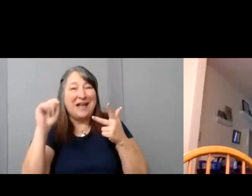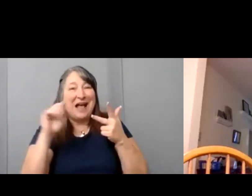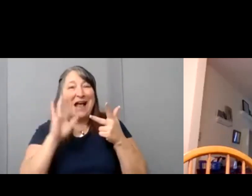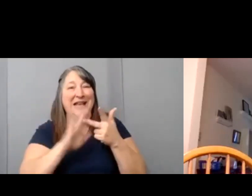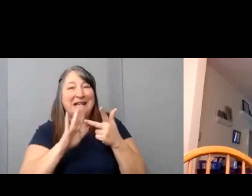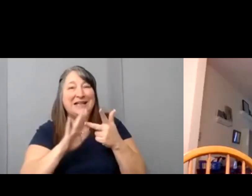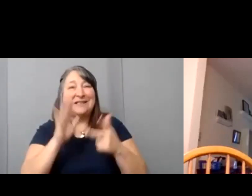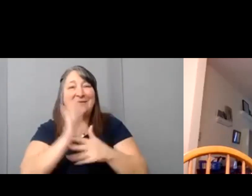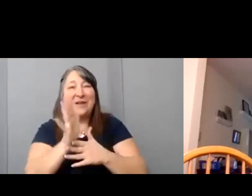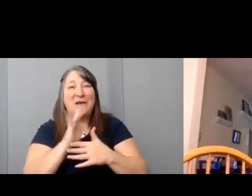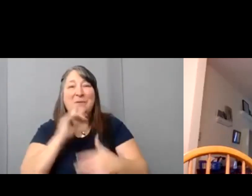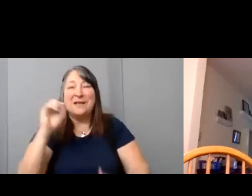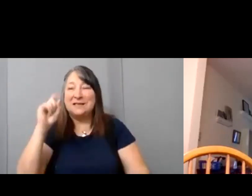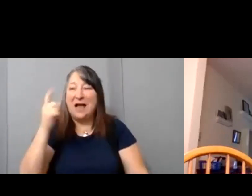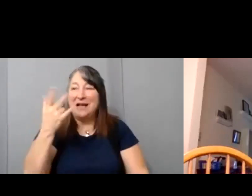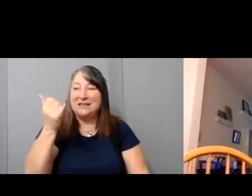and we're about to see all of these three wonderful films right now.